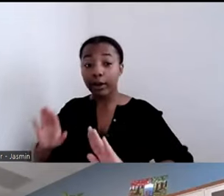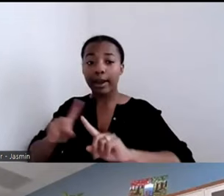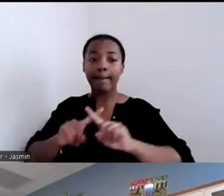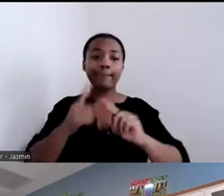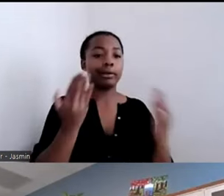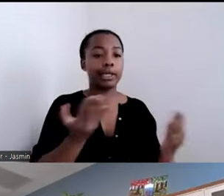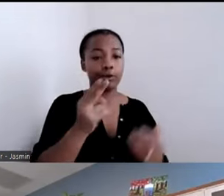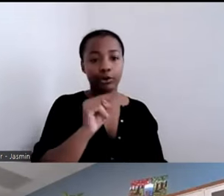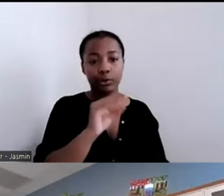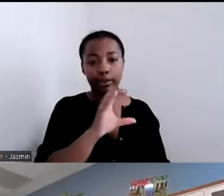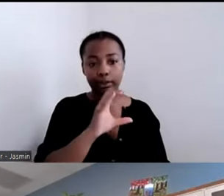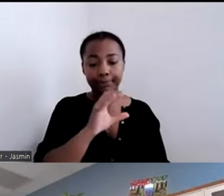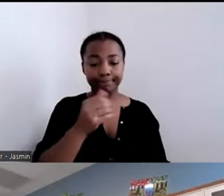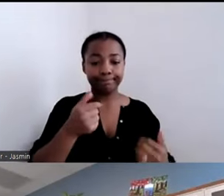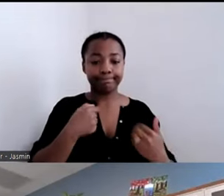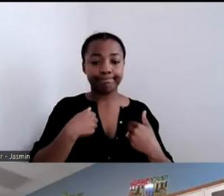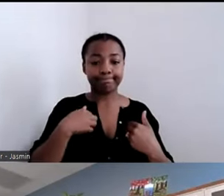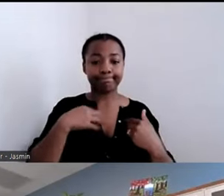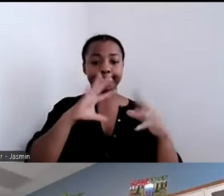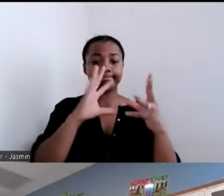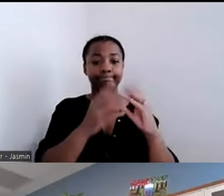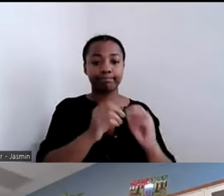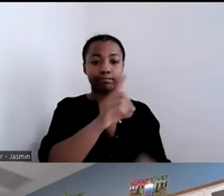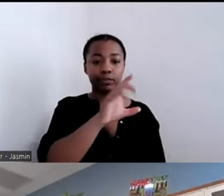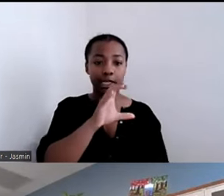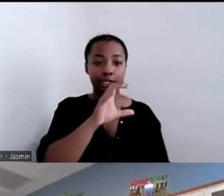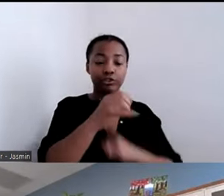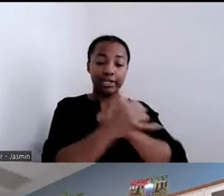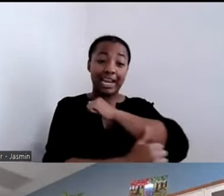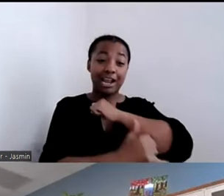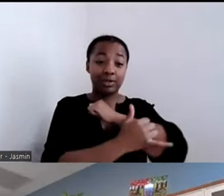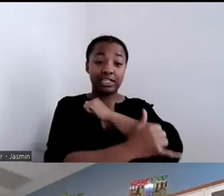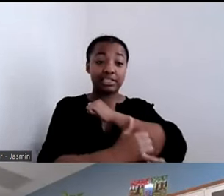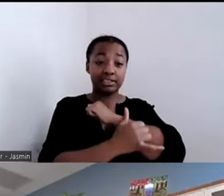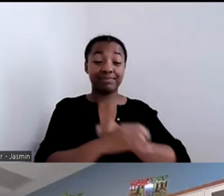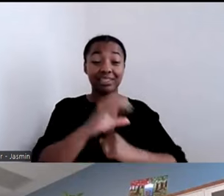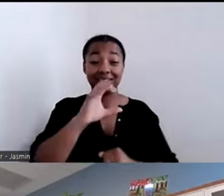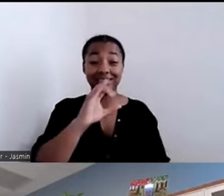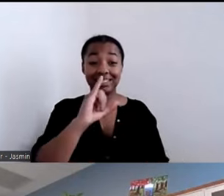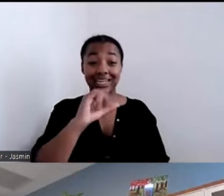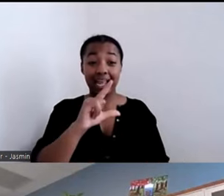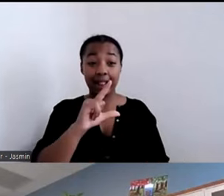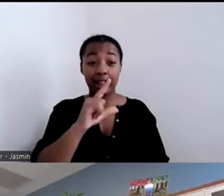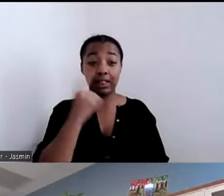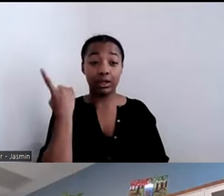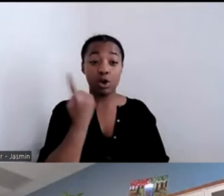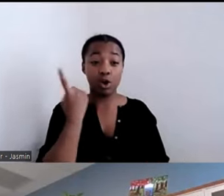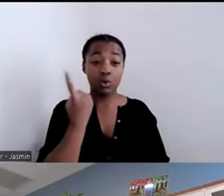and our Centers for Independent Living only cover half of them. Centers for Independent Living,